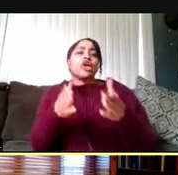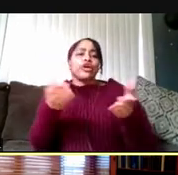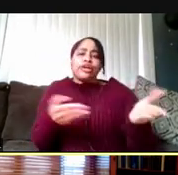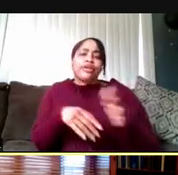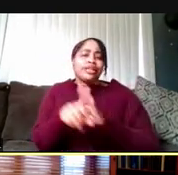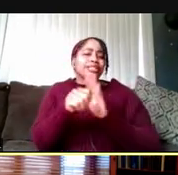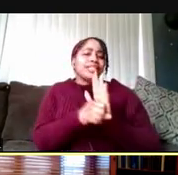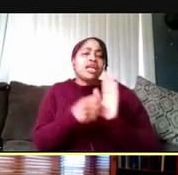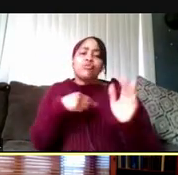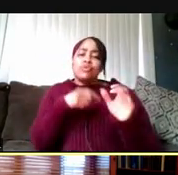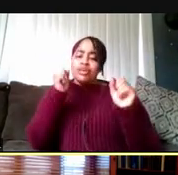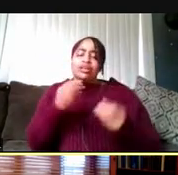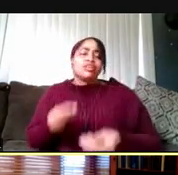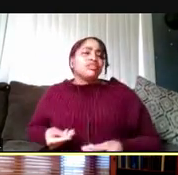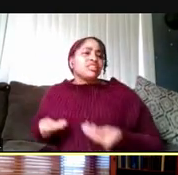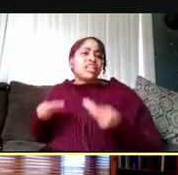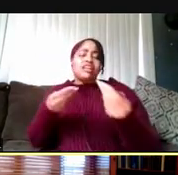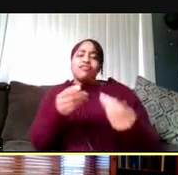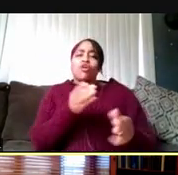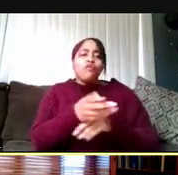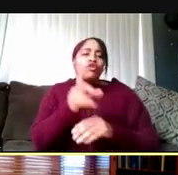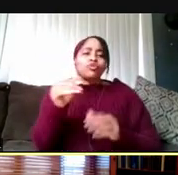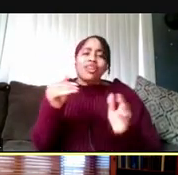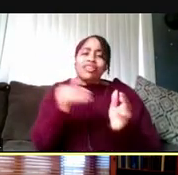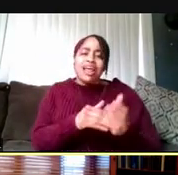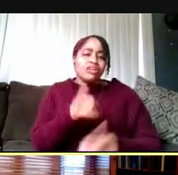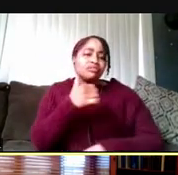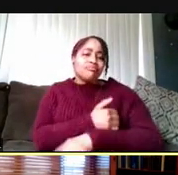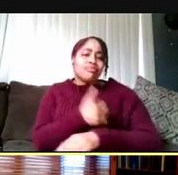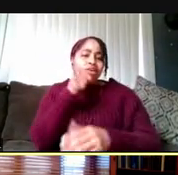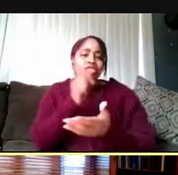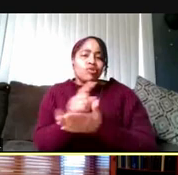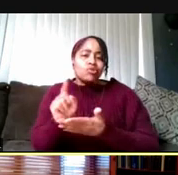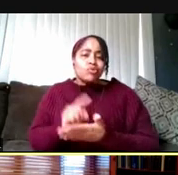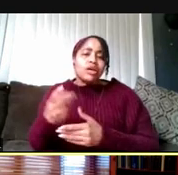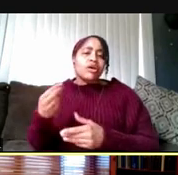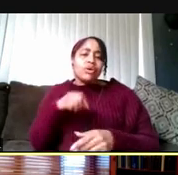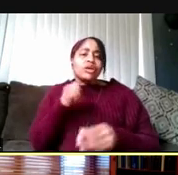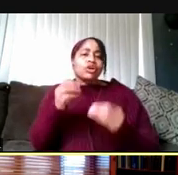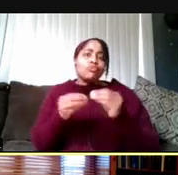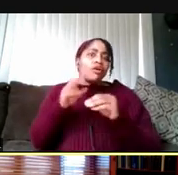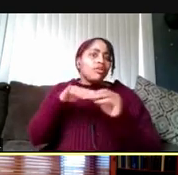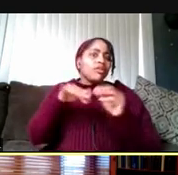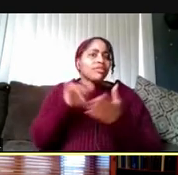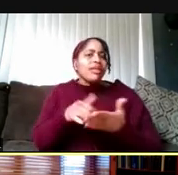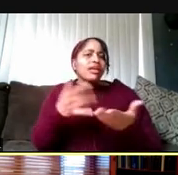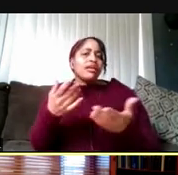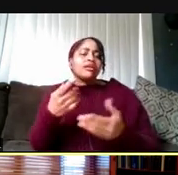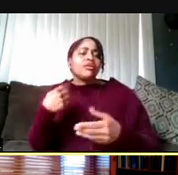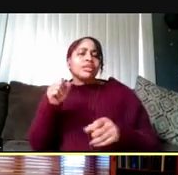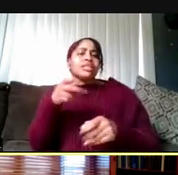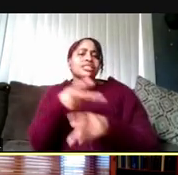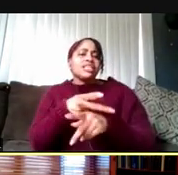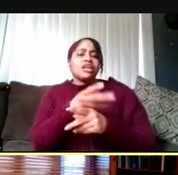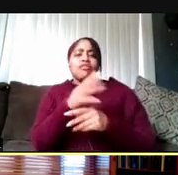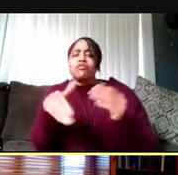over 20,000 injections per week. And we can even scale up from there. So we can take care of the entire population of people